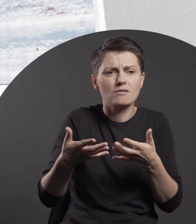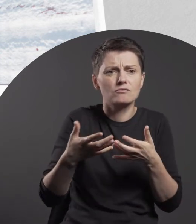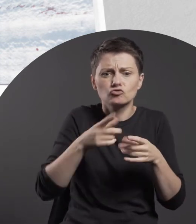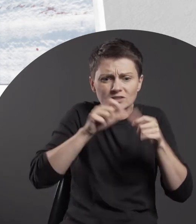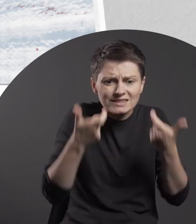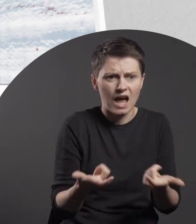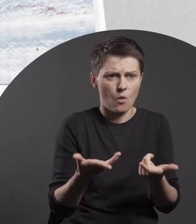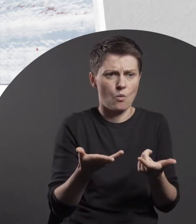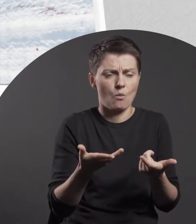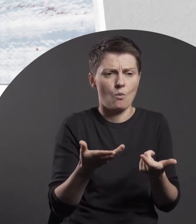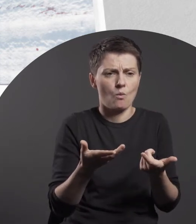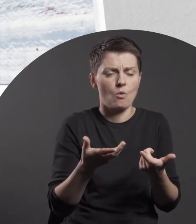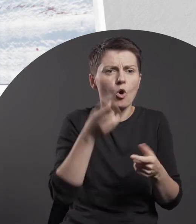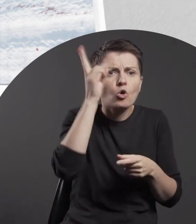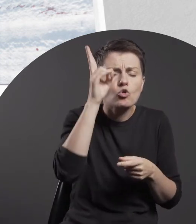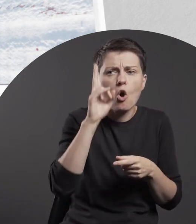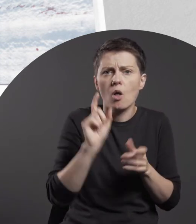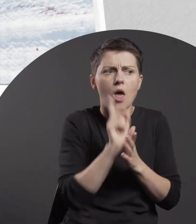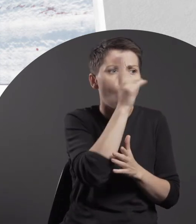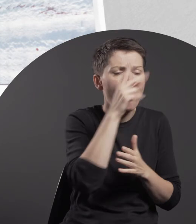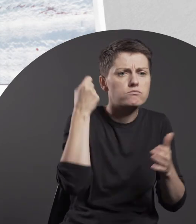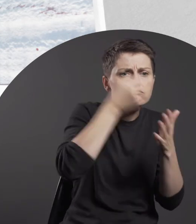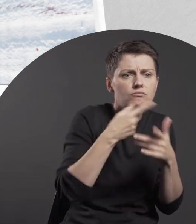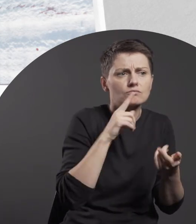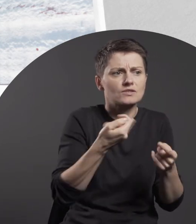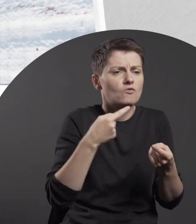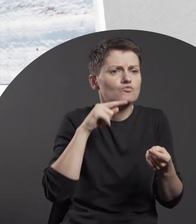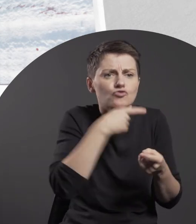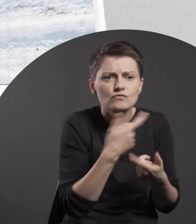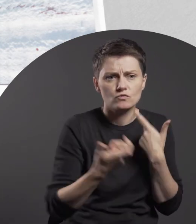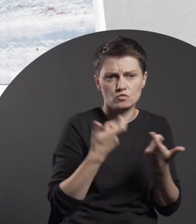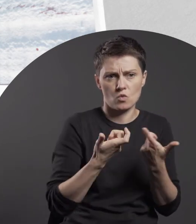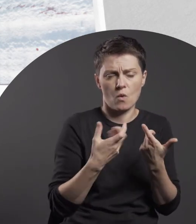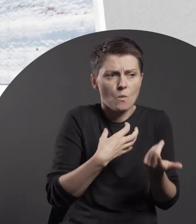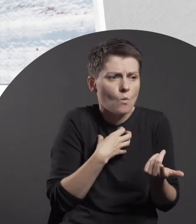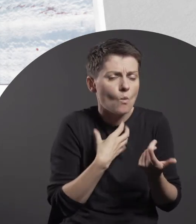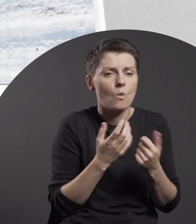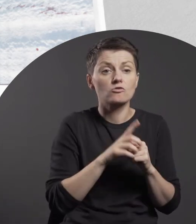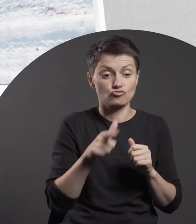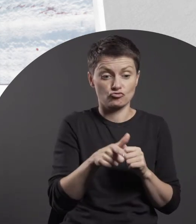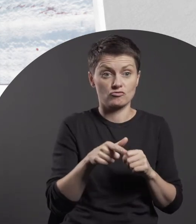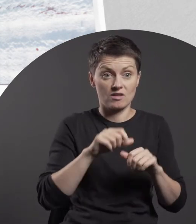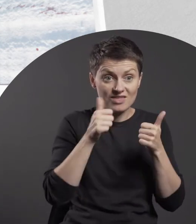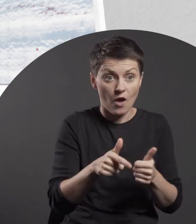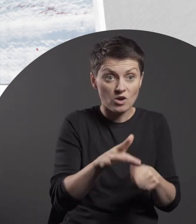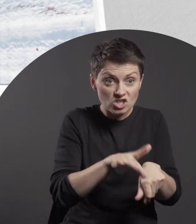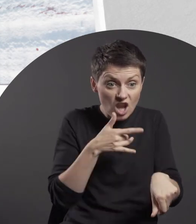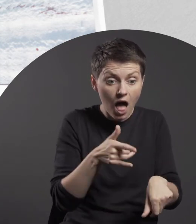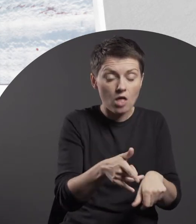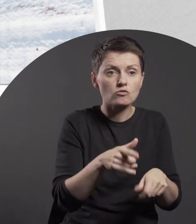Who has hurt whom? Have the blood stains been left by a wounded human being?